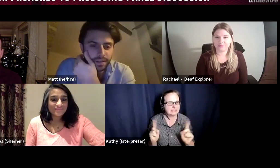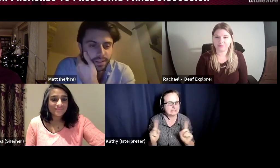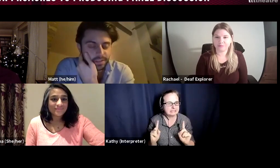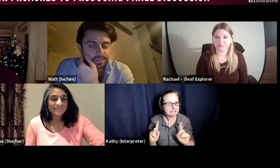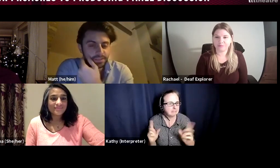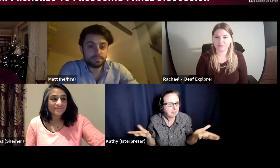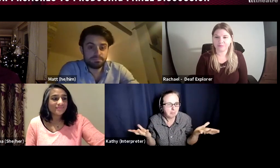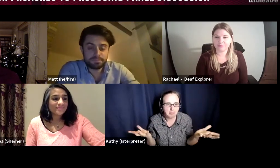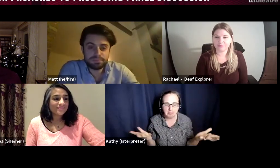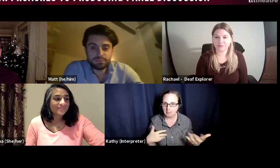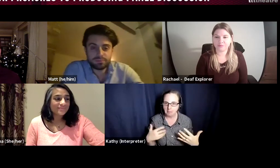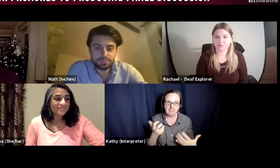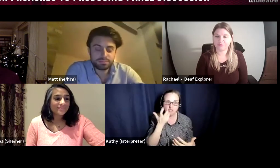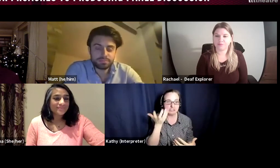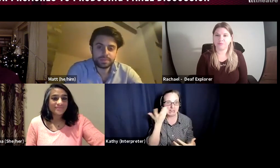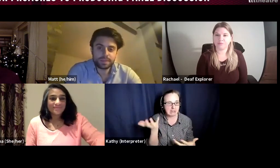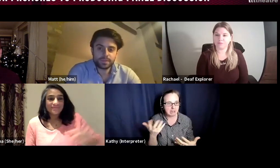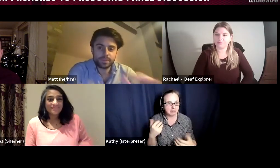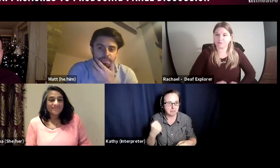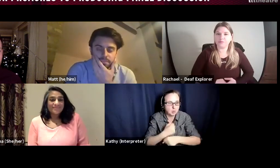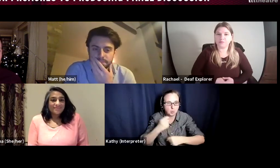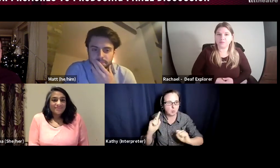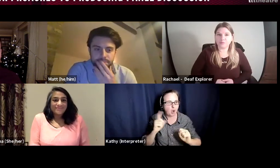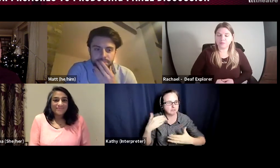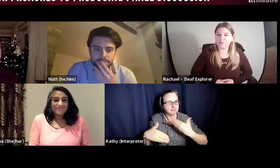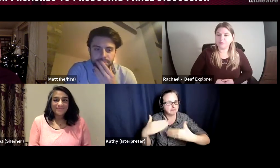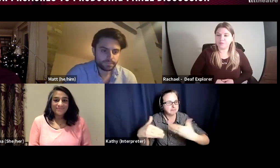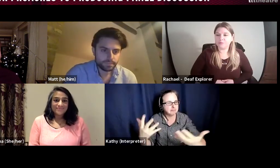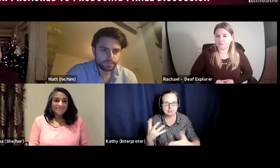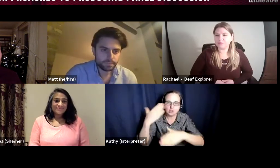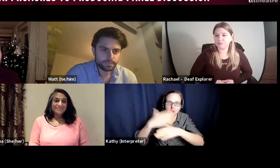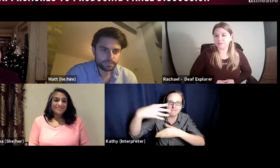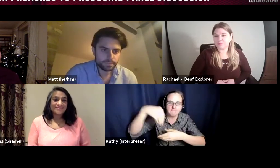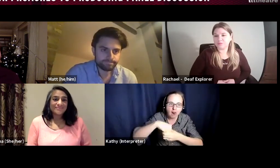producer do? And what kind of things does the job involved? Matt, would you like to start us off?